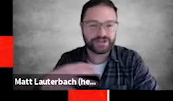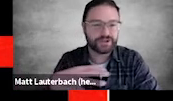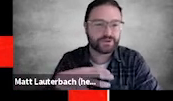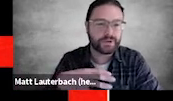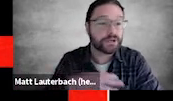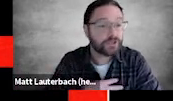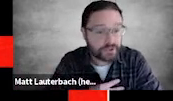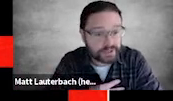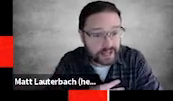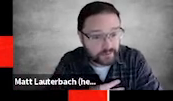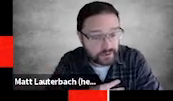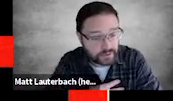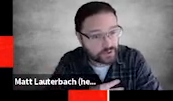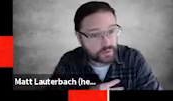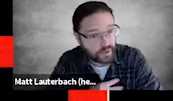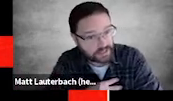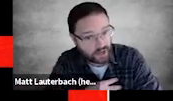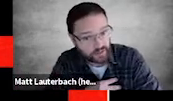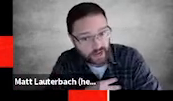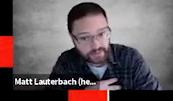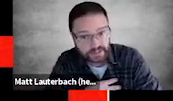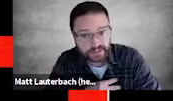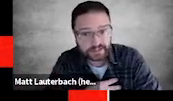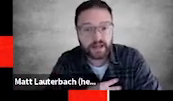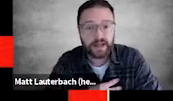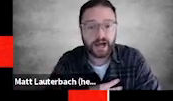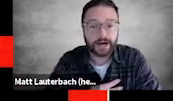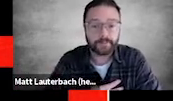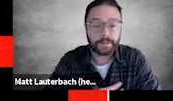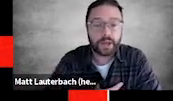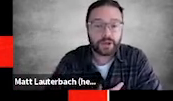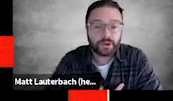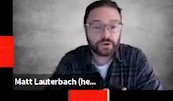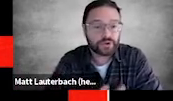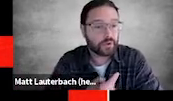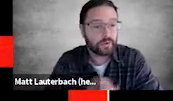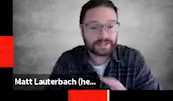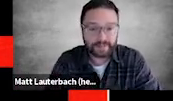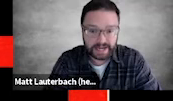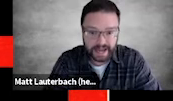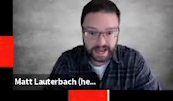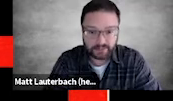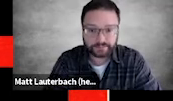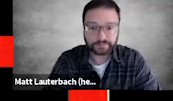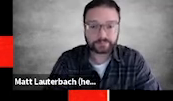Did you do it yourself with YouTube, correcting auto captions? So explain how.